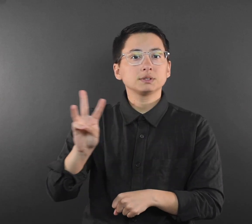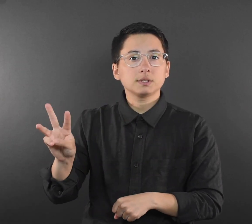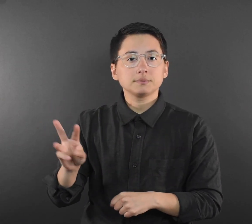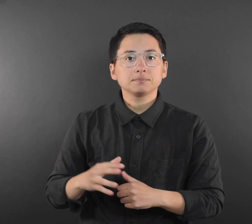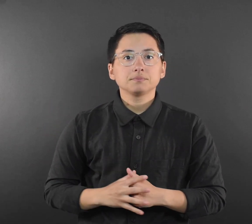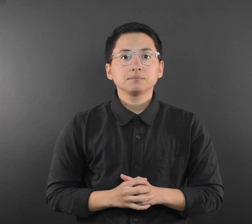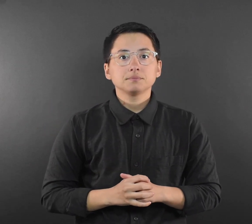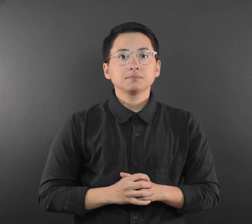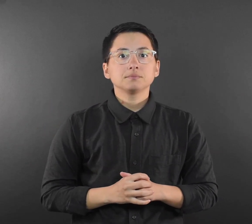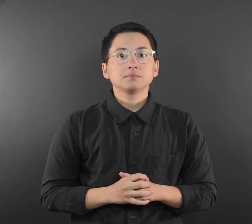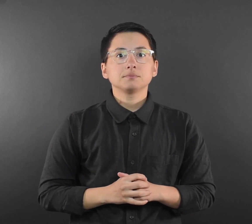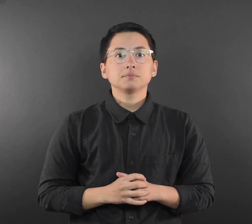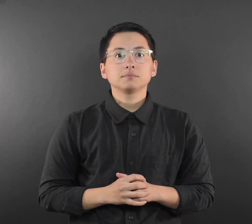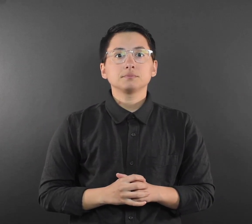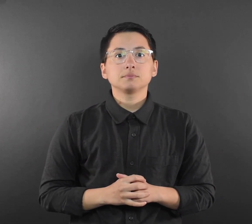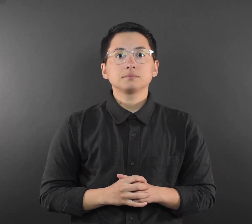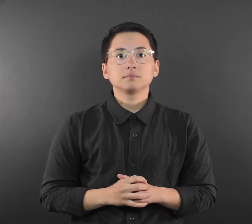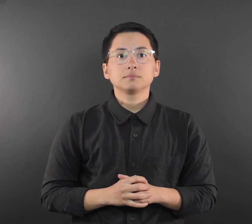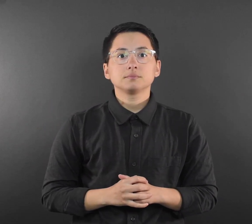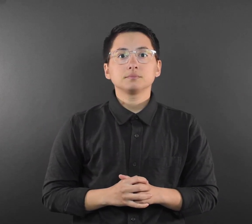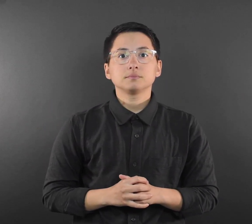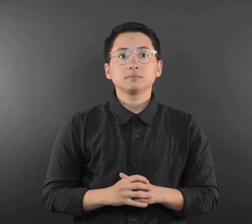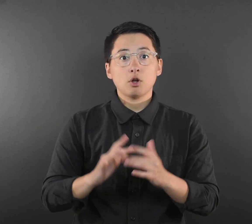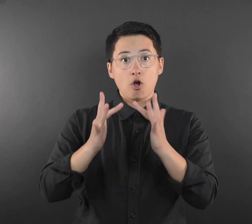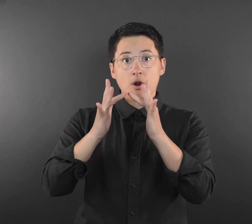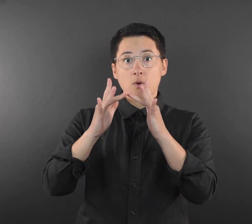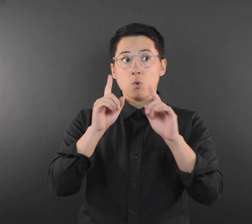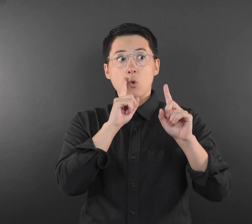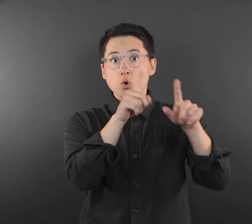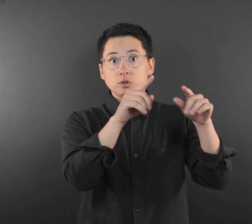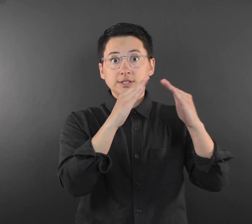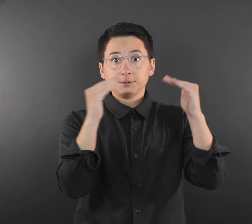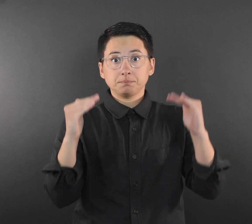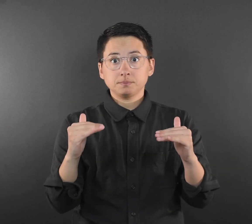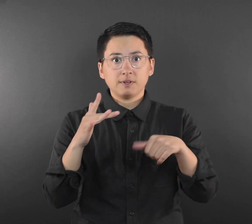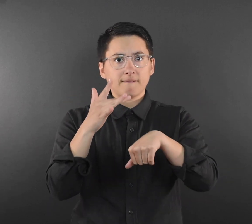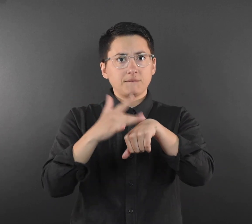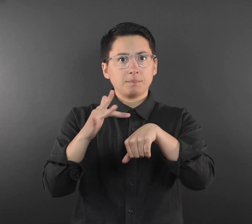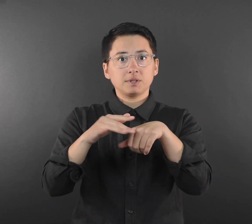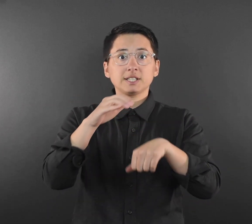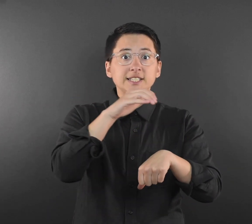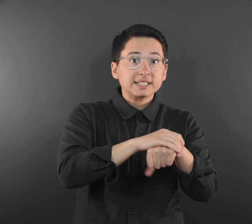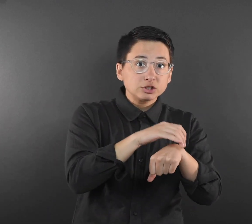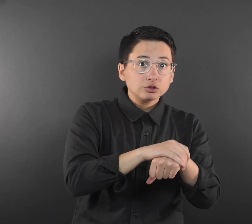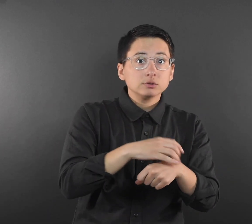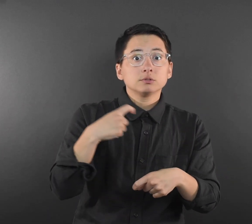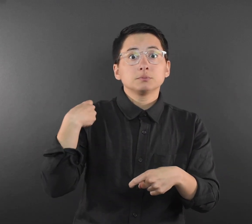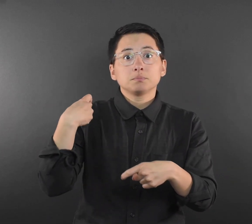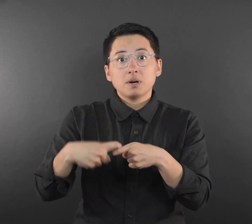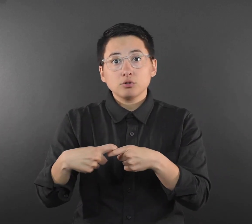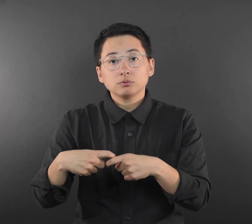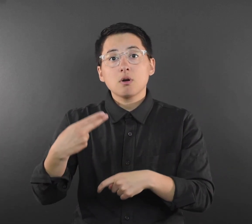The online ordering system will be available in English and Español/Spanish, with Hmoob/Hmong